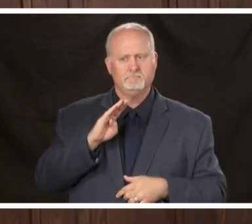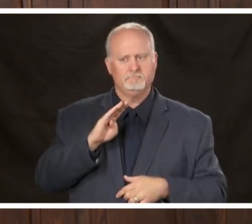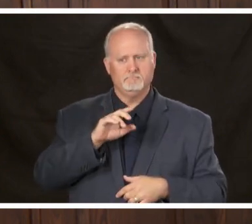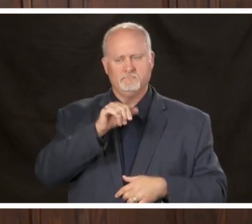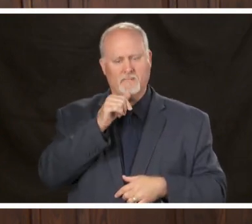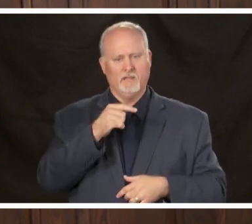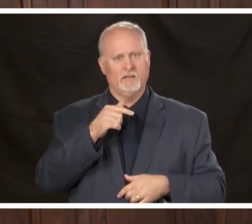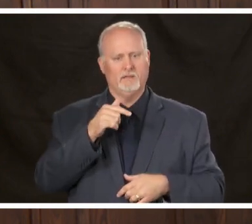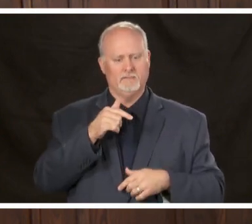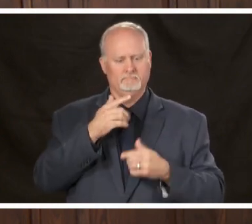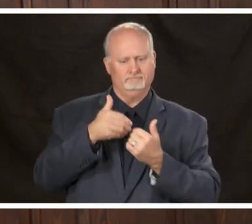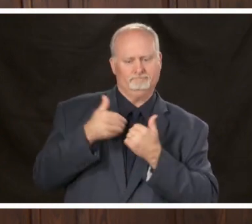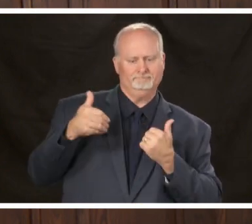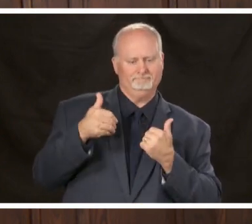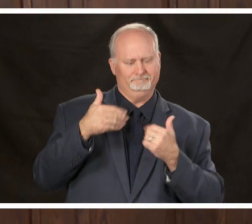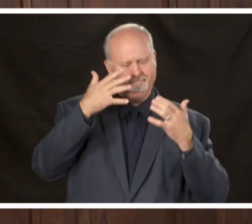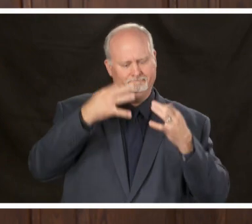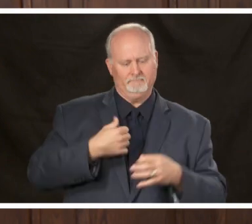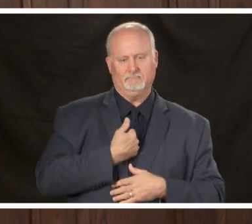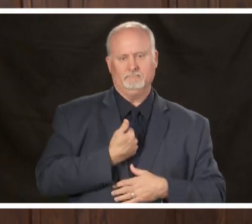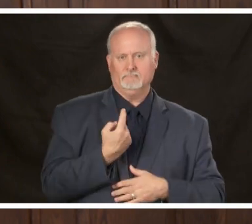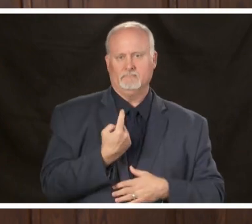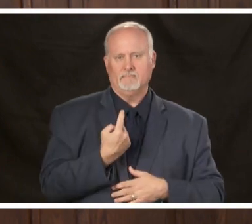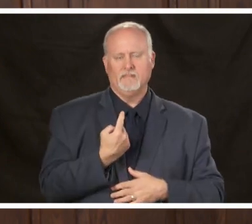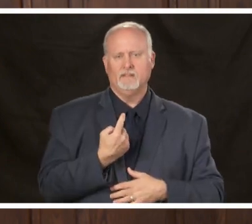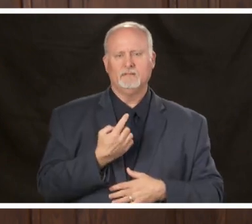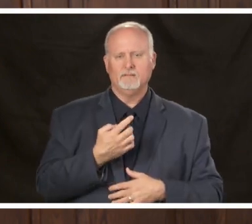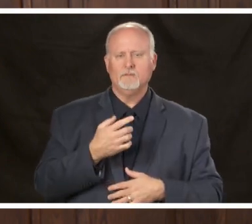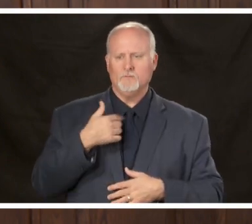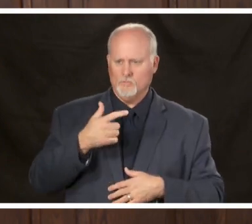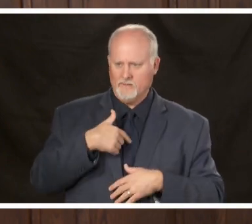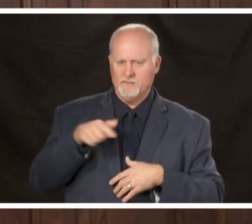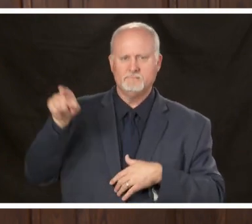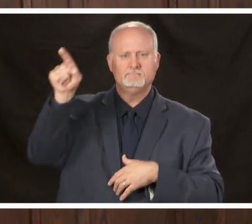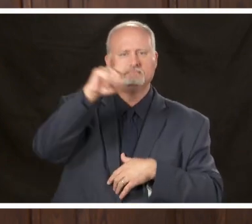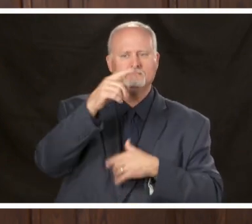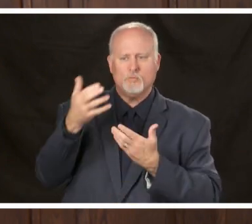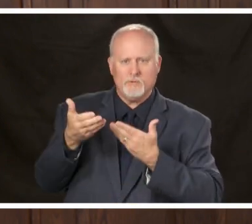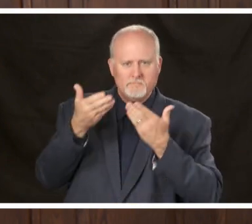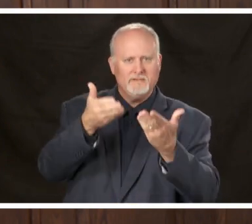of elected officials alone we continue to get recommendations from our local